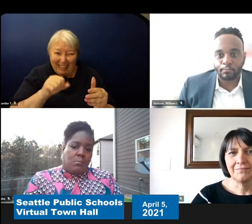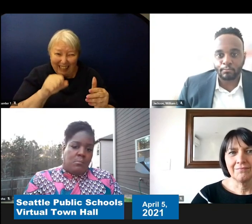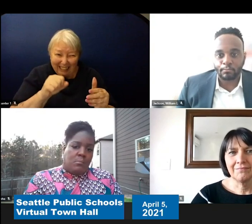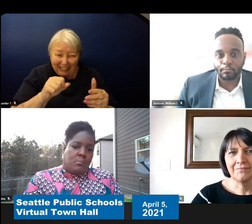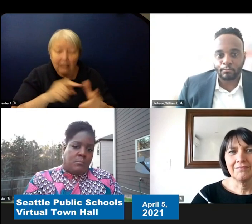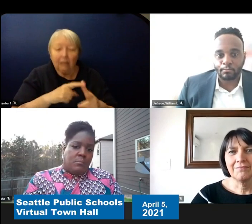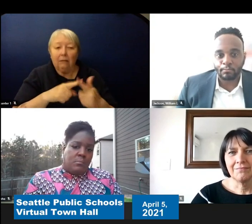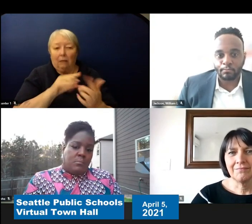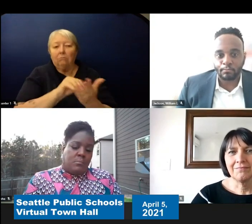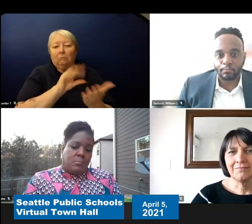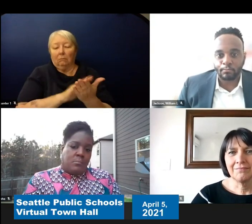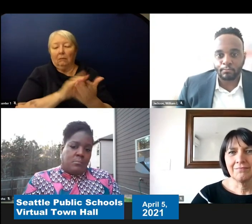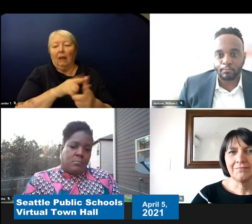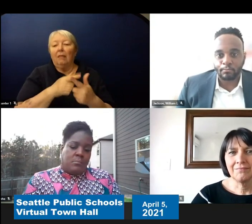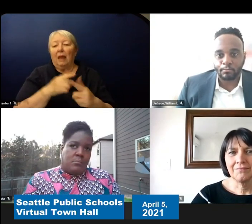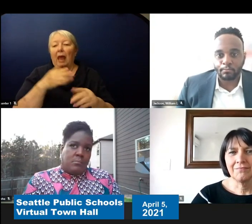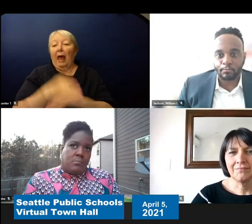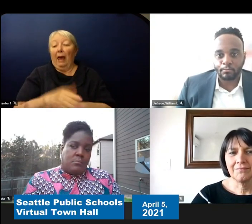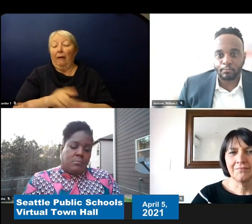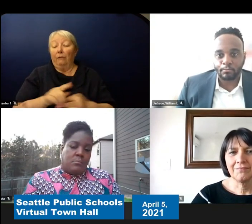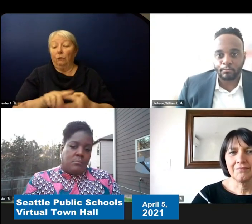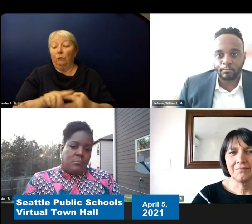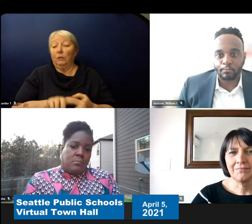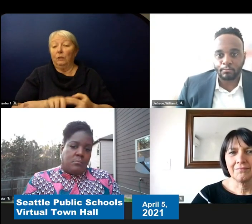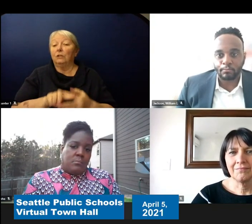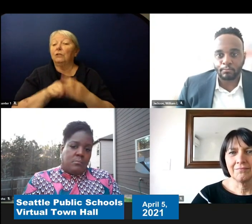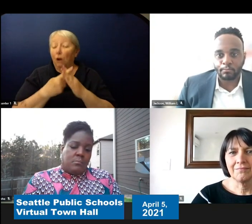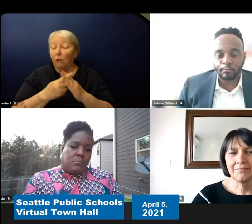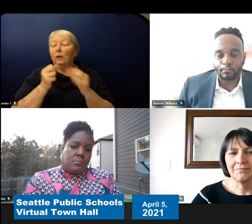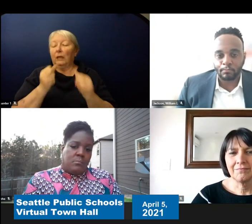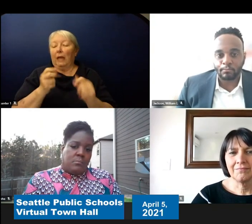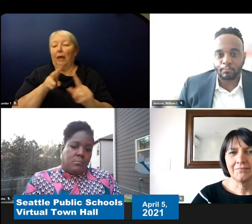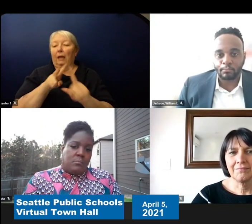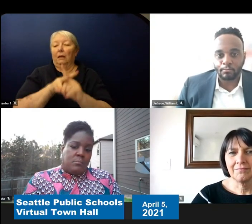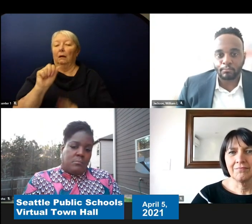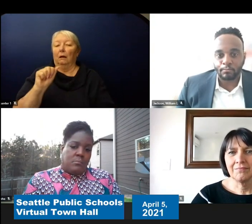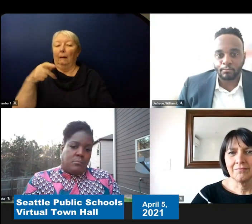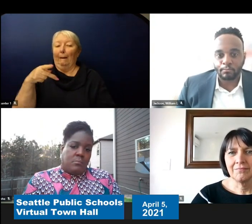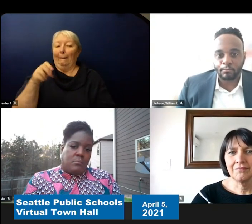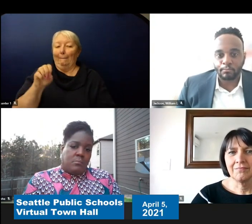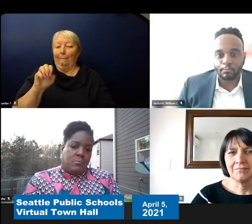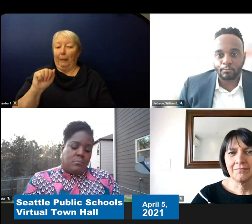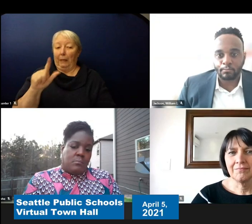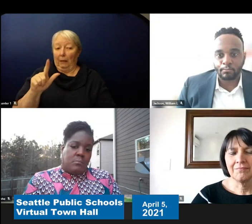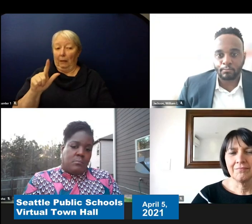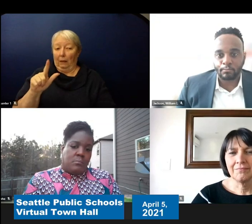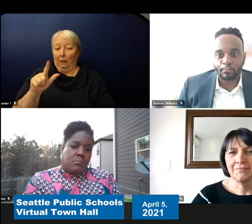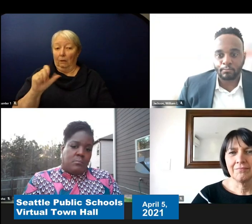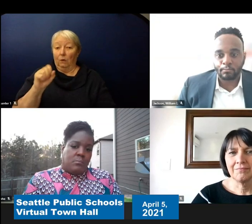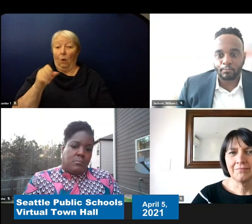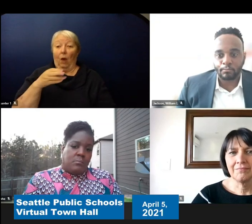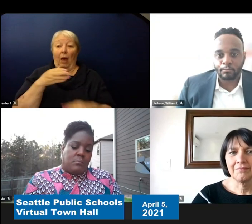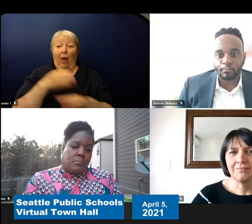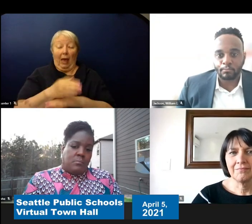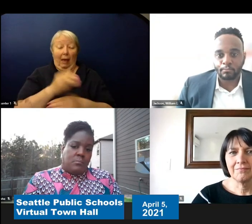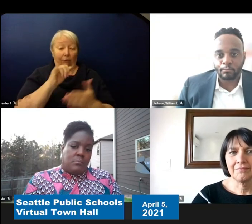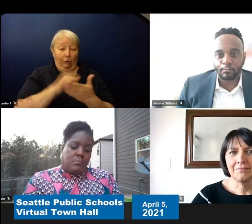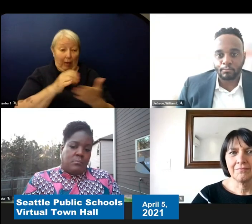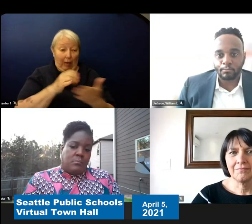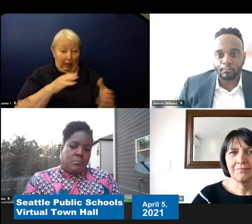Schools really need to know that information. So what happens is after it closes then we have to gather all of that data and information